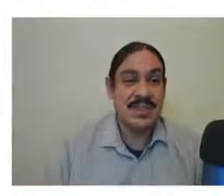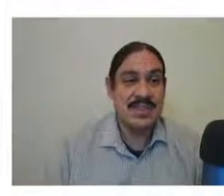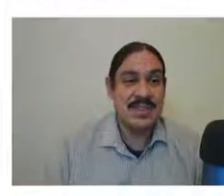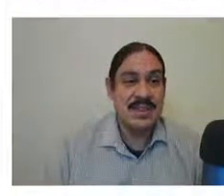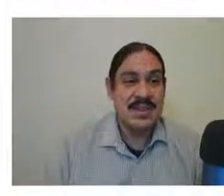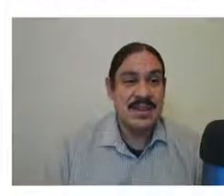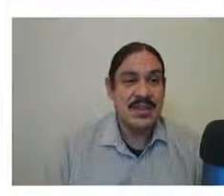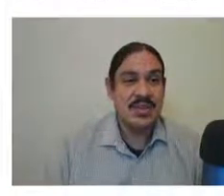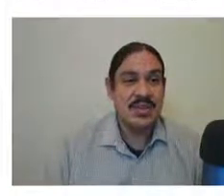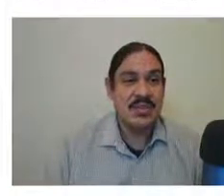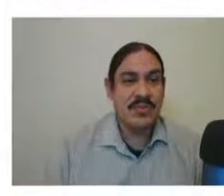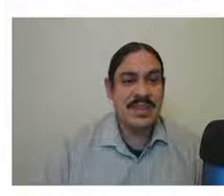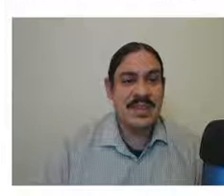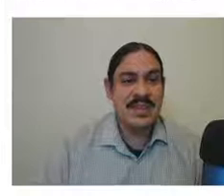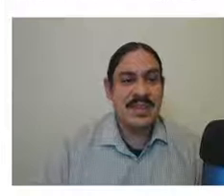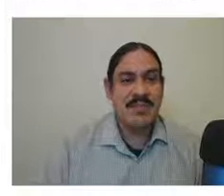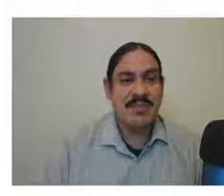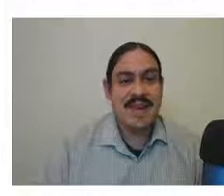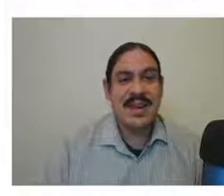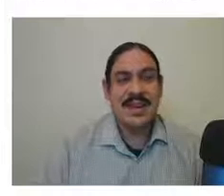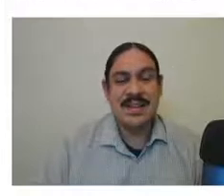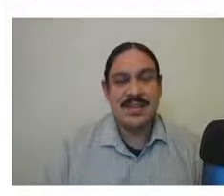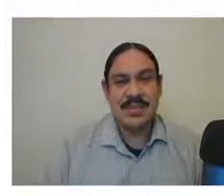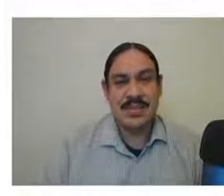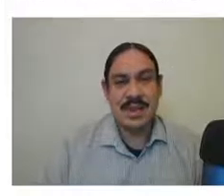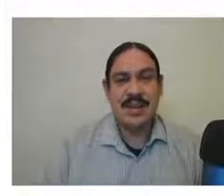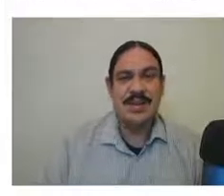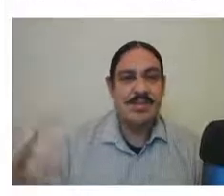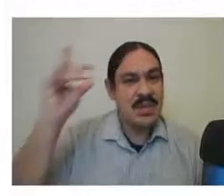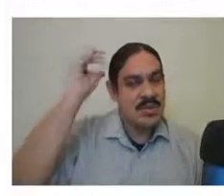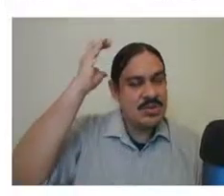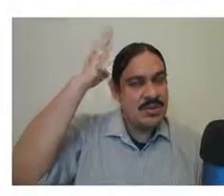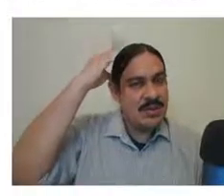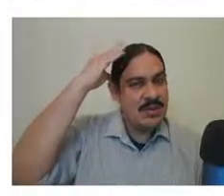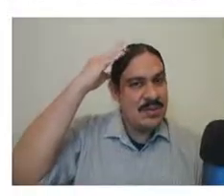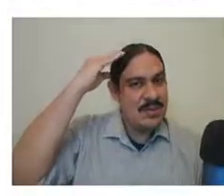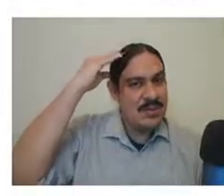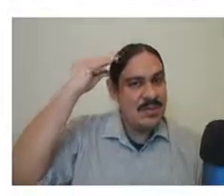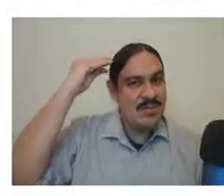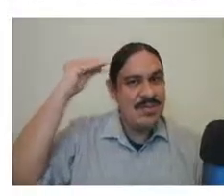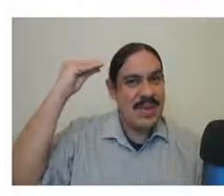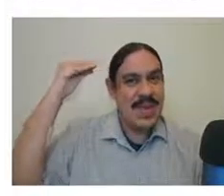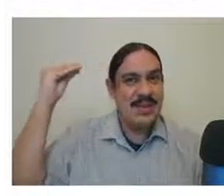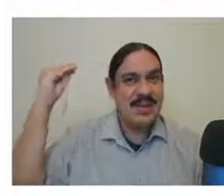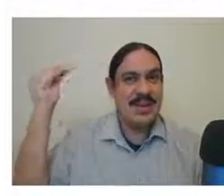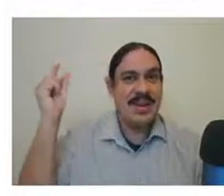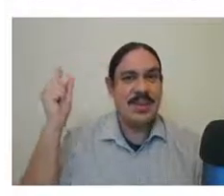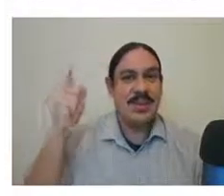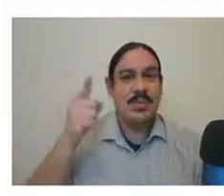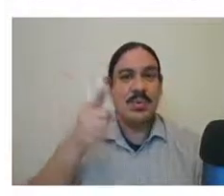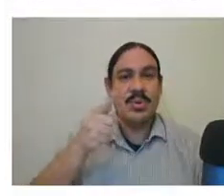this determiner phrase man index three a